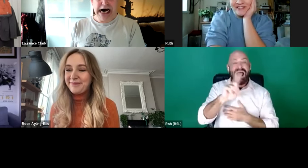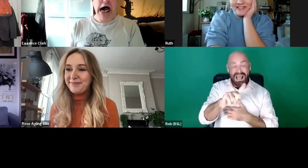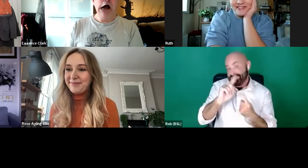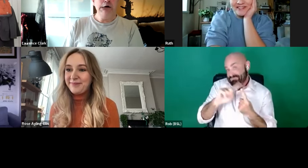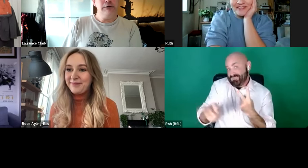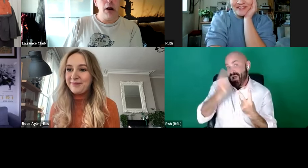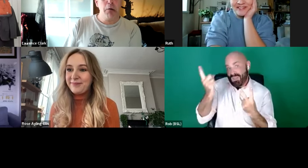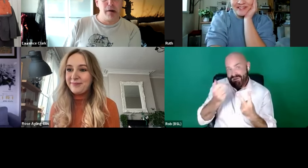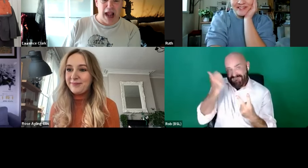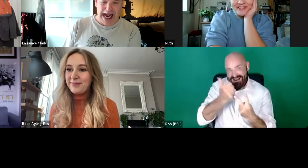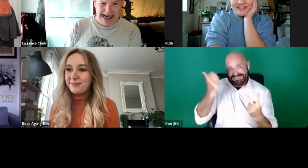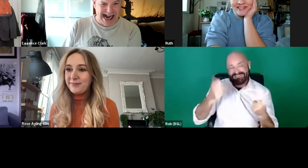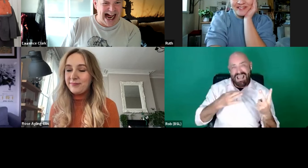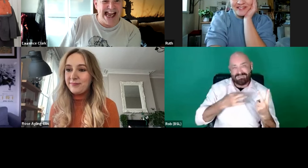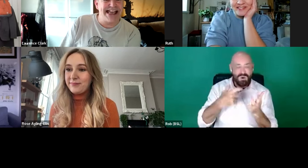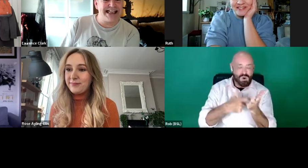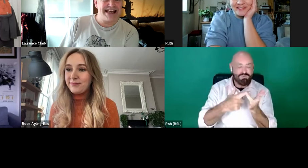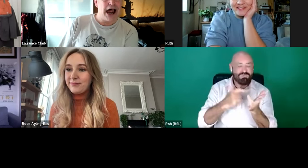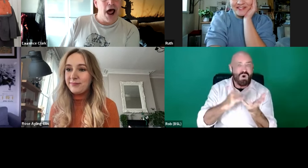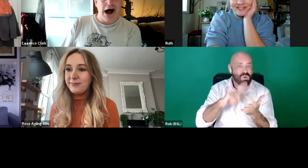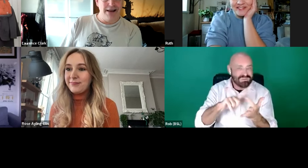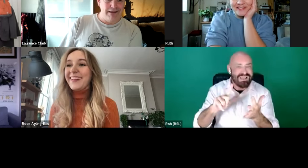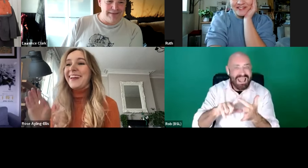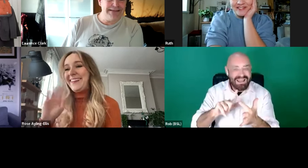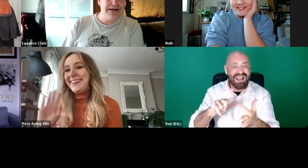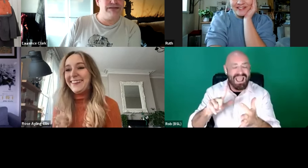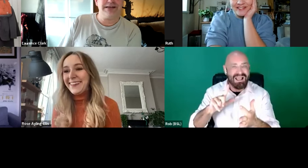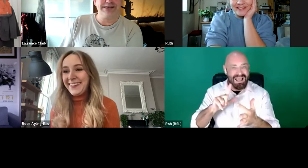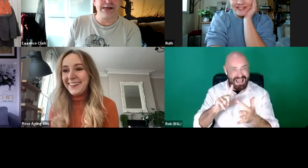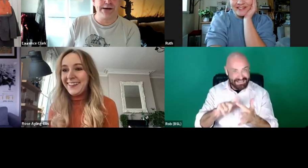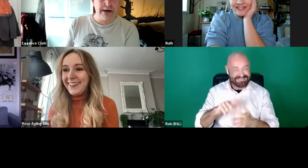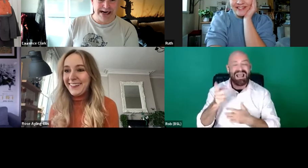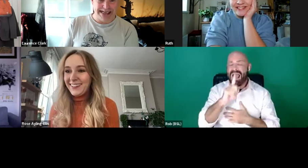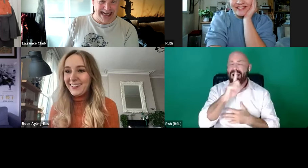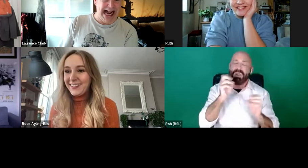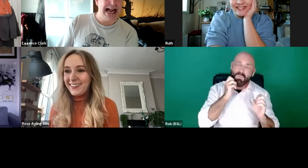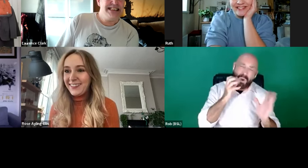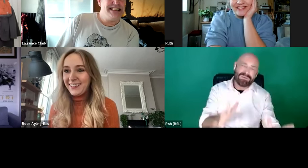the equally fantastic Rose Ayling-Ellis and the wonderful screenwriter Jack Thorne.